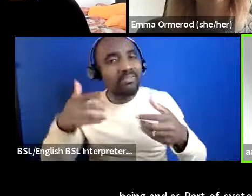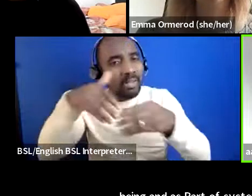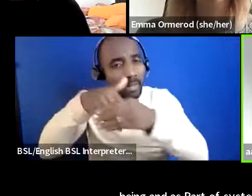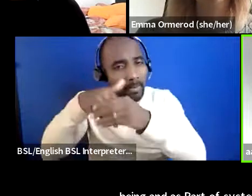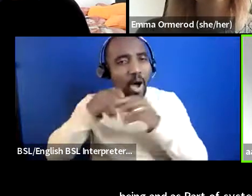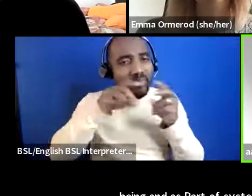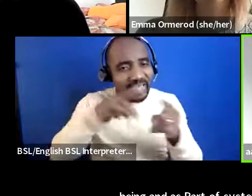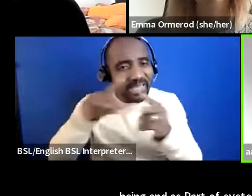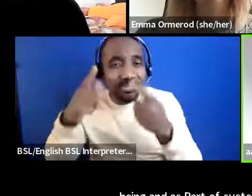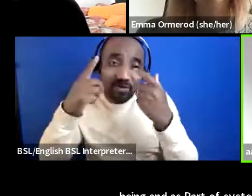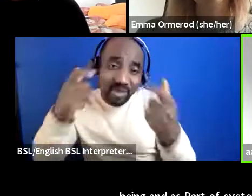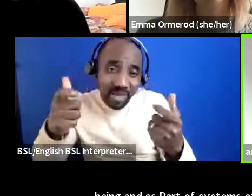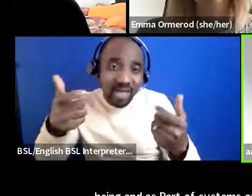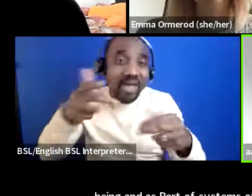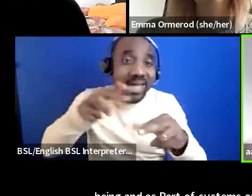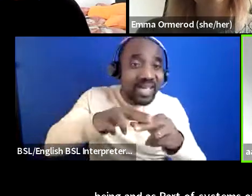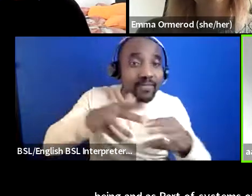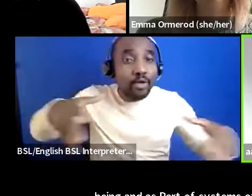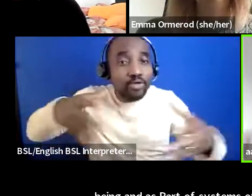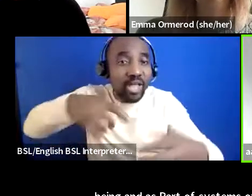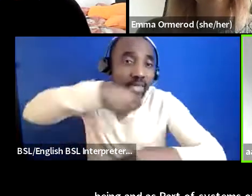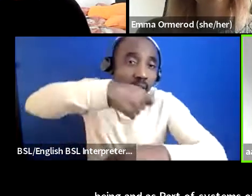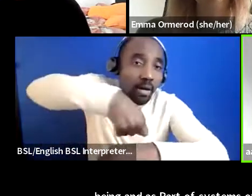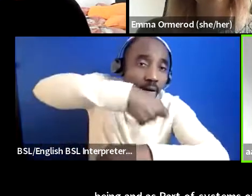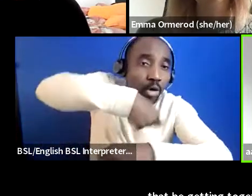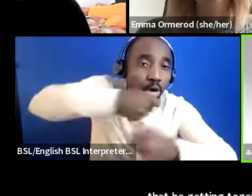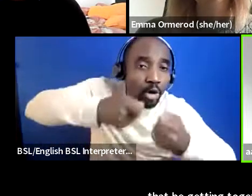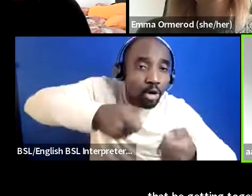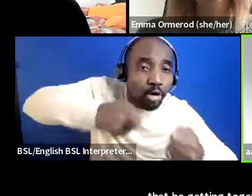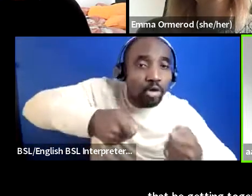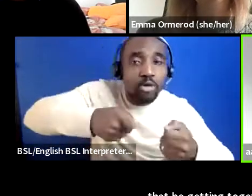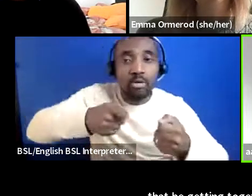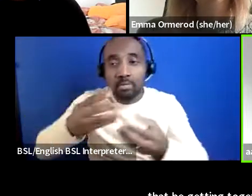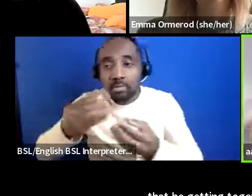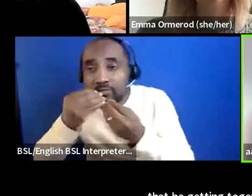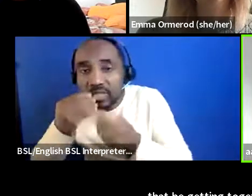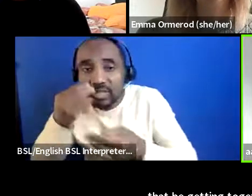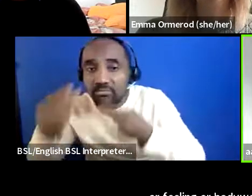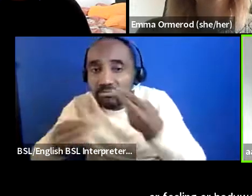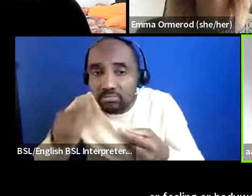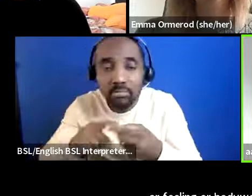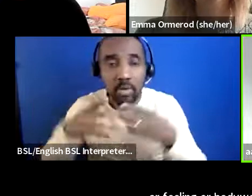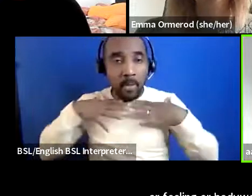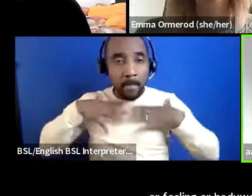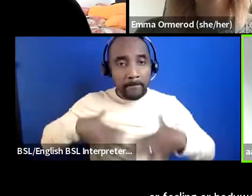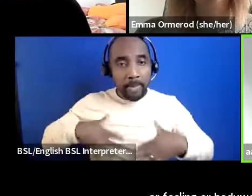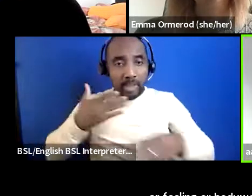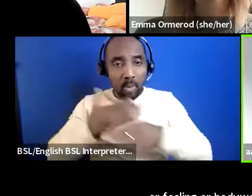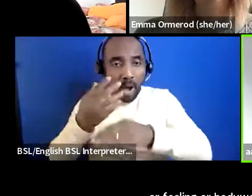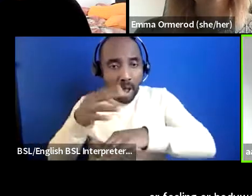be getting together and cooking or feeding or bodywork and massages all of these traditions